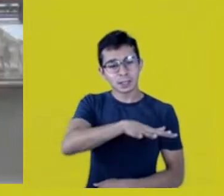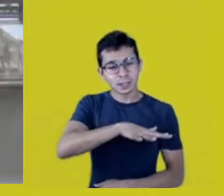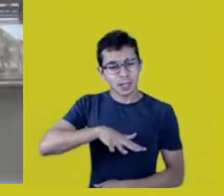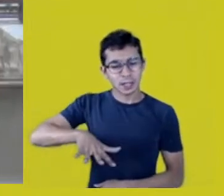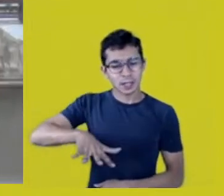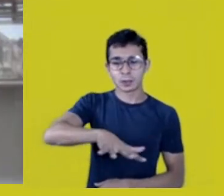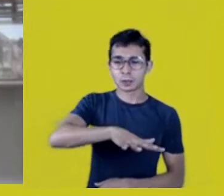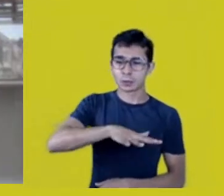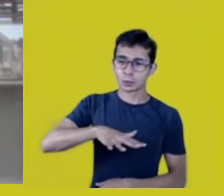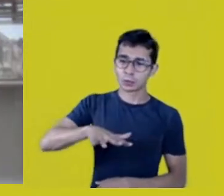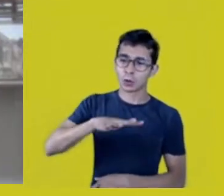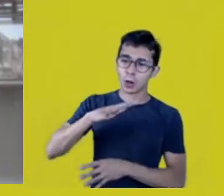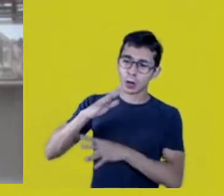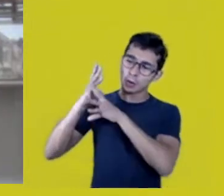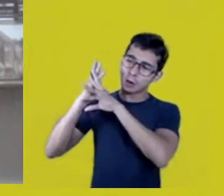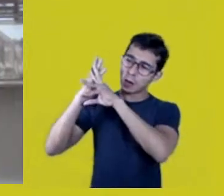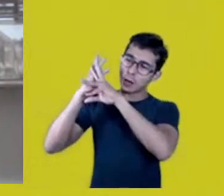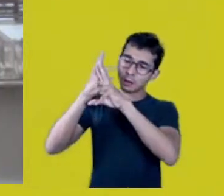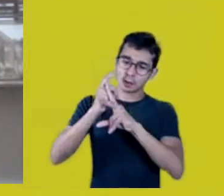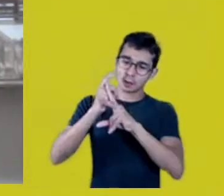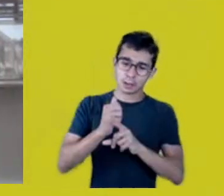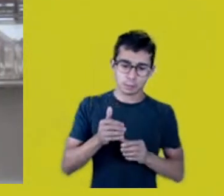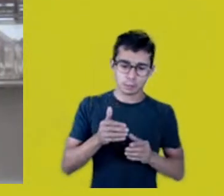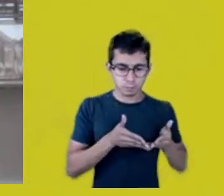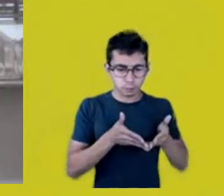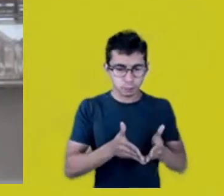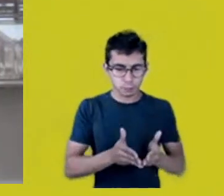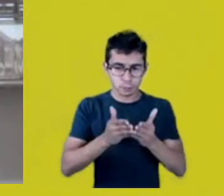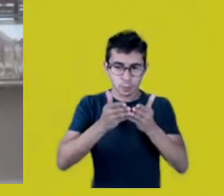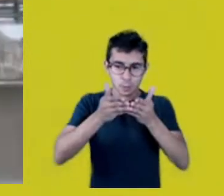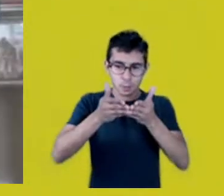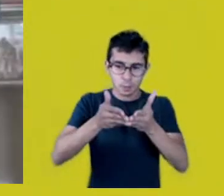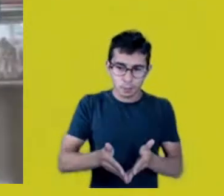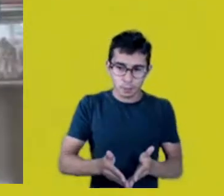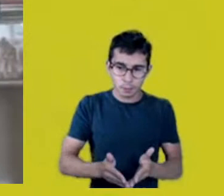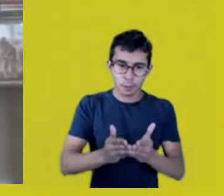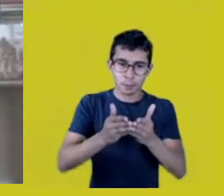the Madeira River, that I found Mura in me